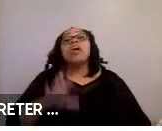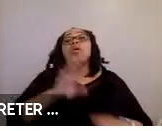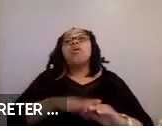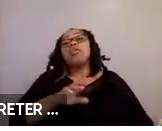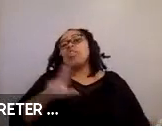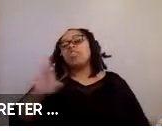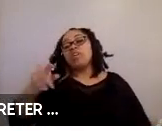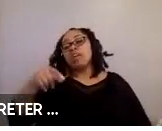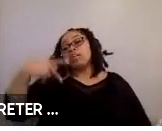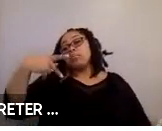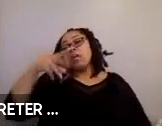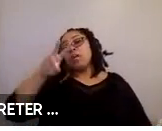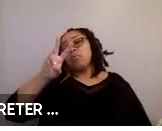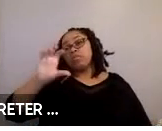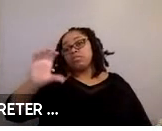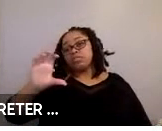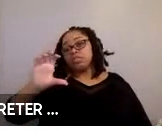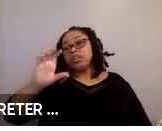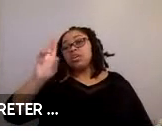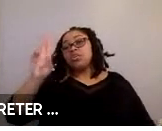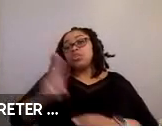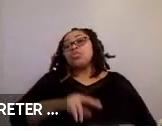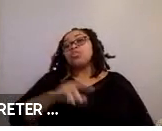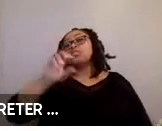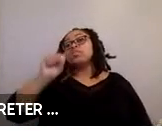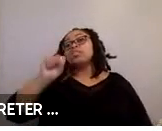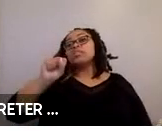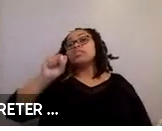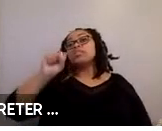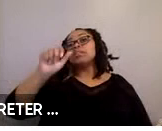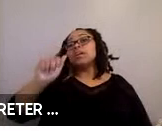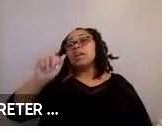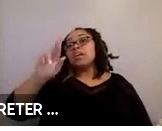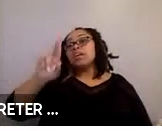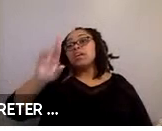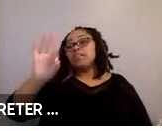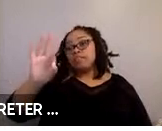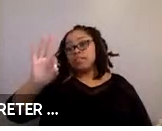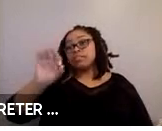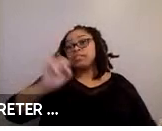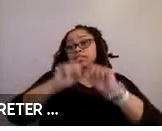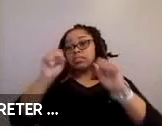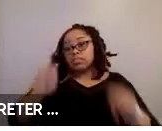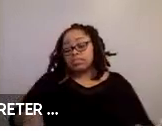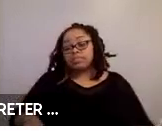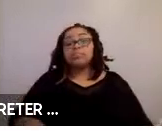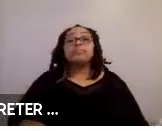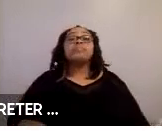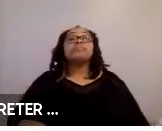power wheelchair user, secured using the semi-automated rear-facing system. Three groups of wheelchair